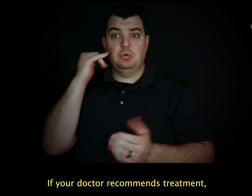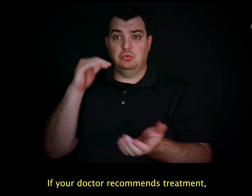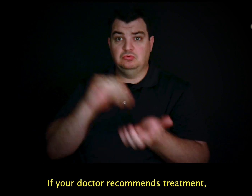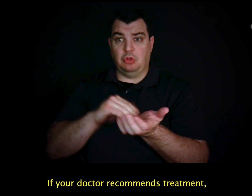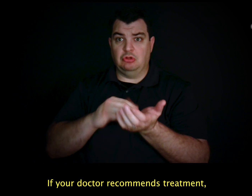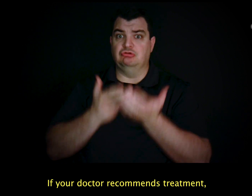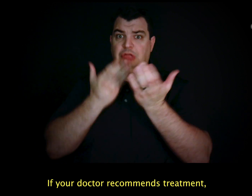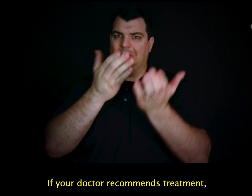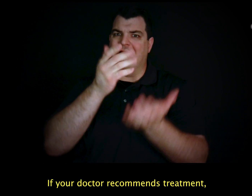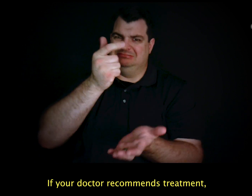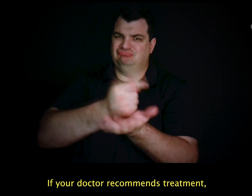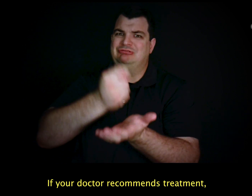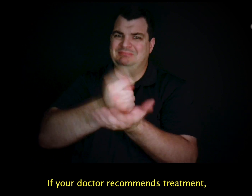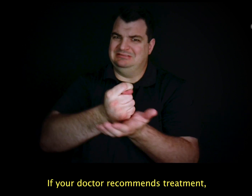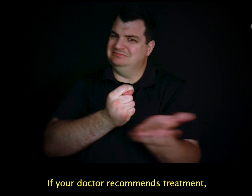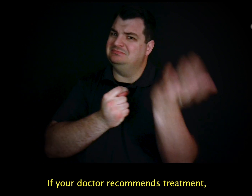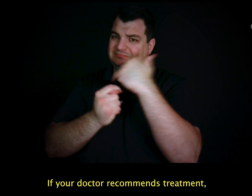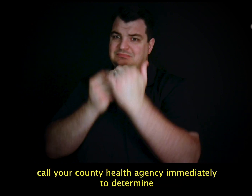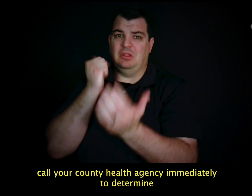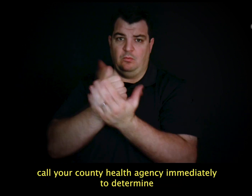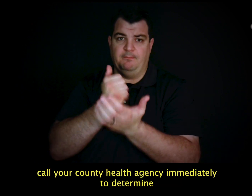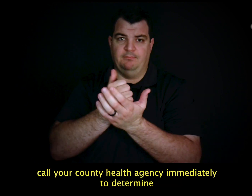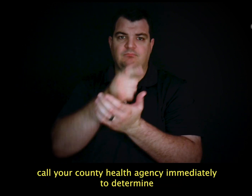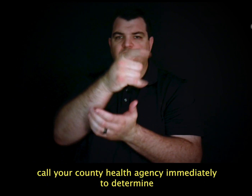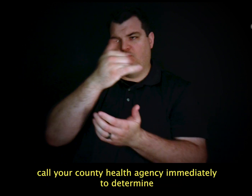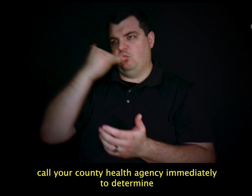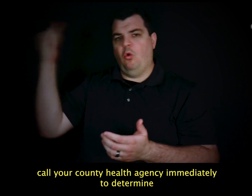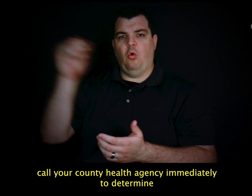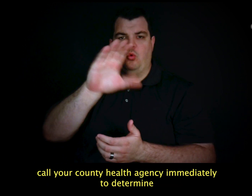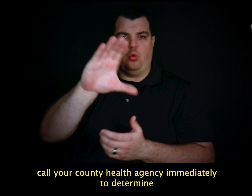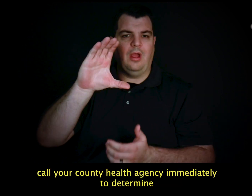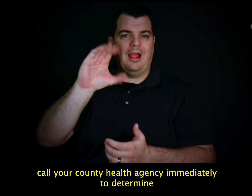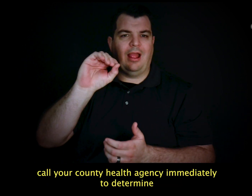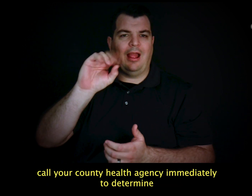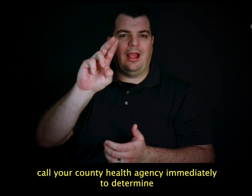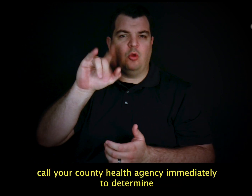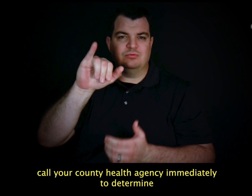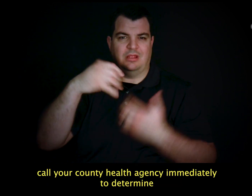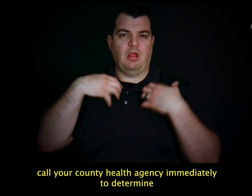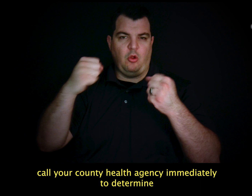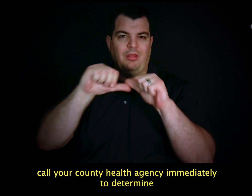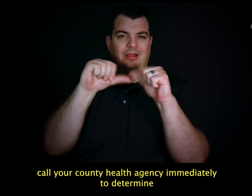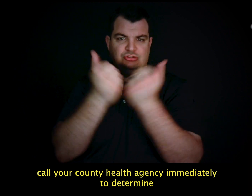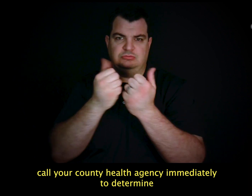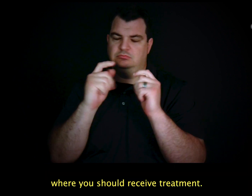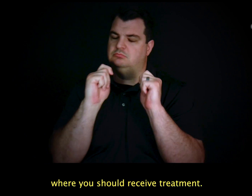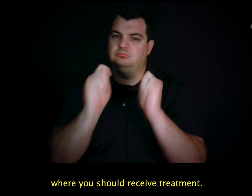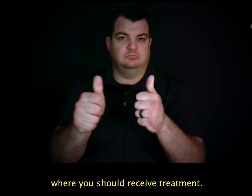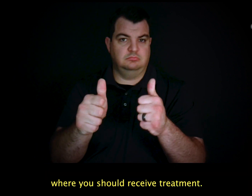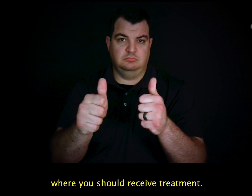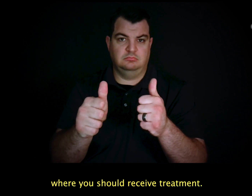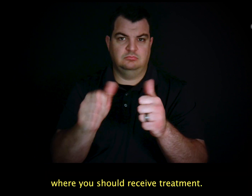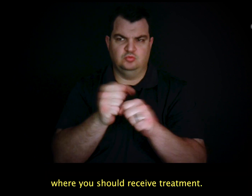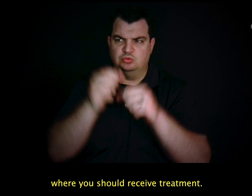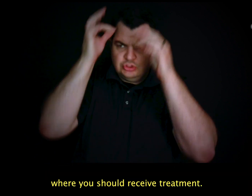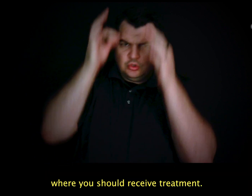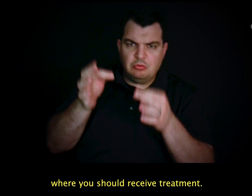If your doctor recommends treatment, call your county health agency immediately to determine where you should receive treatment.